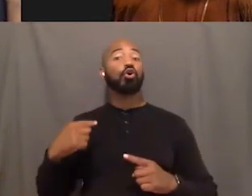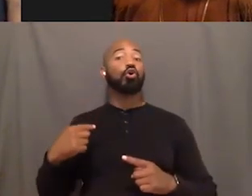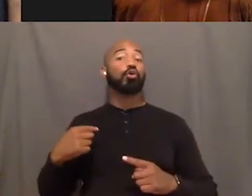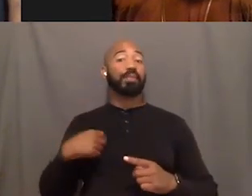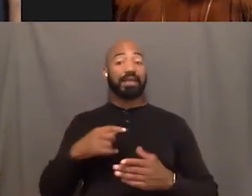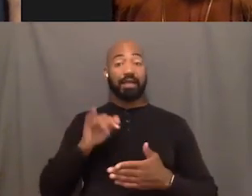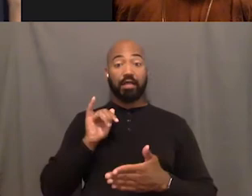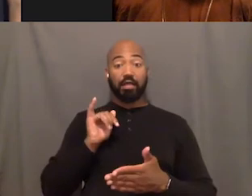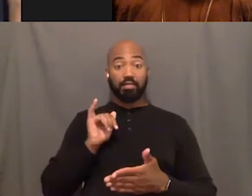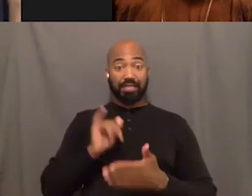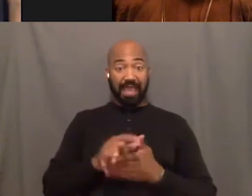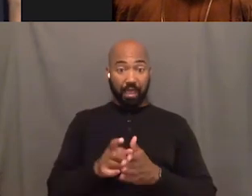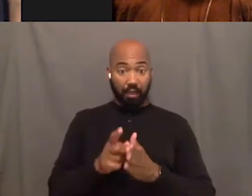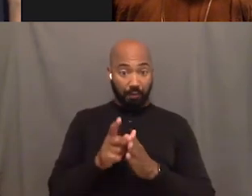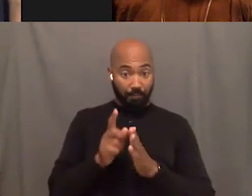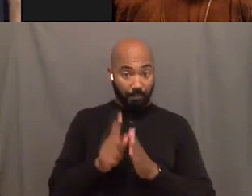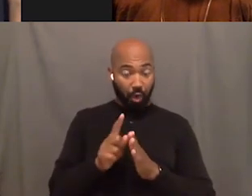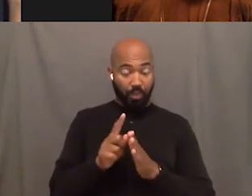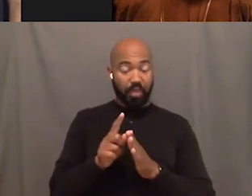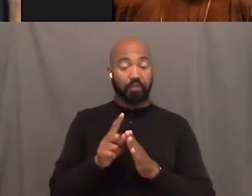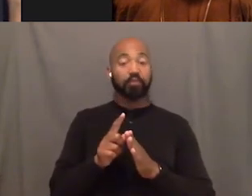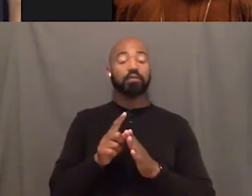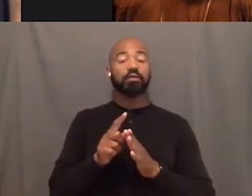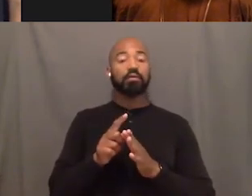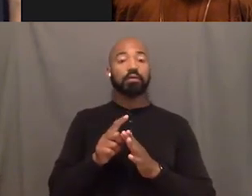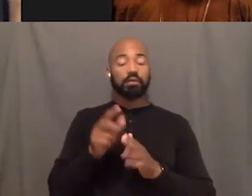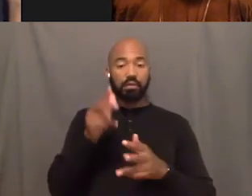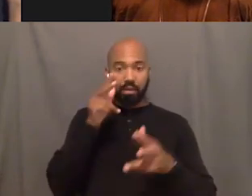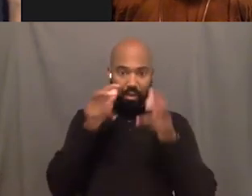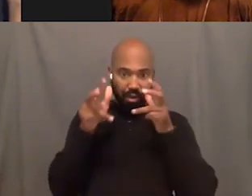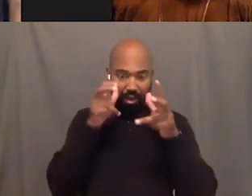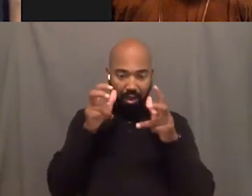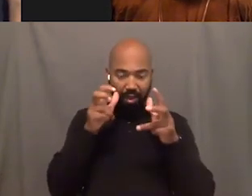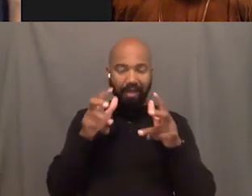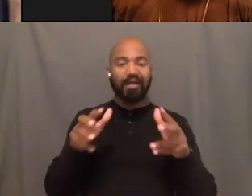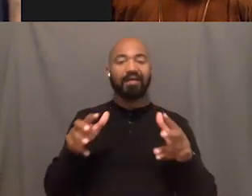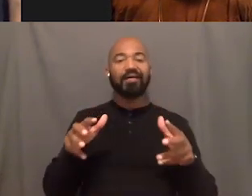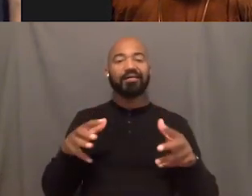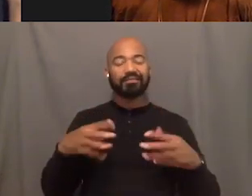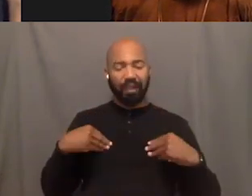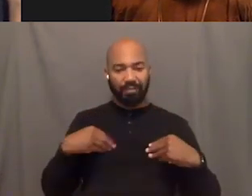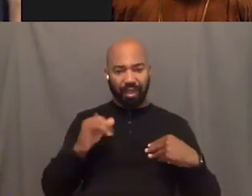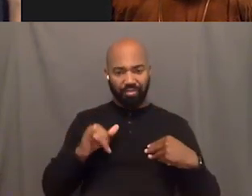and understanding like this is happiness even if this is happy for something that last